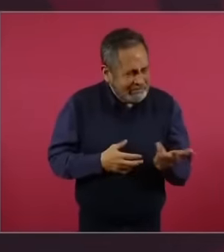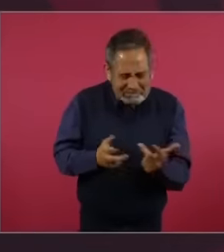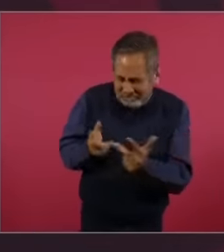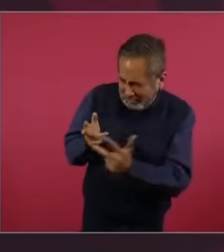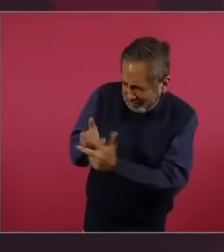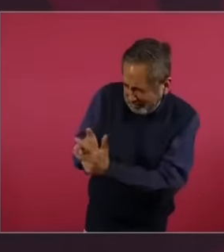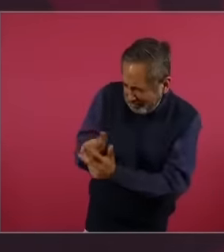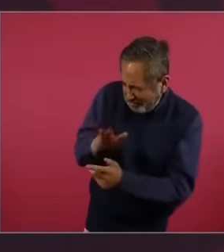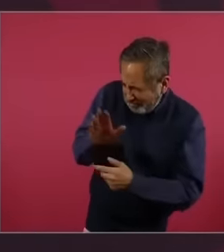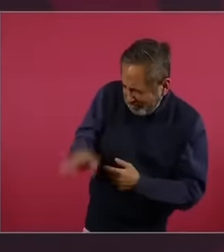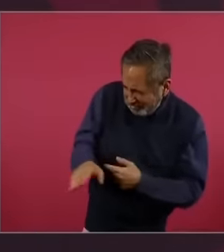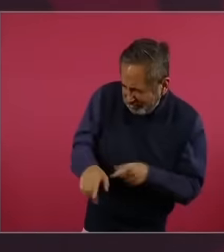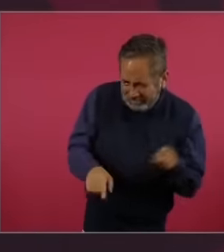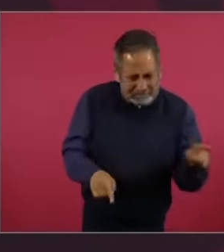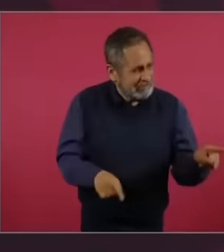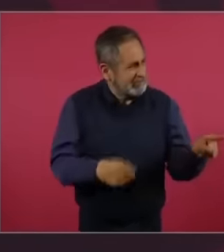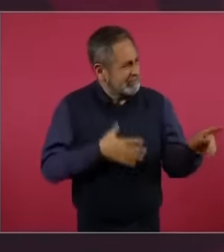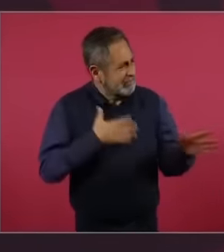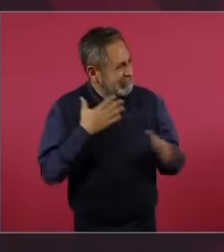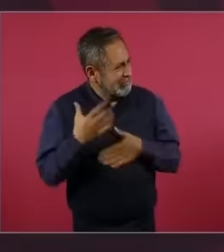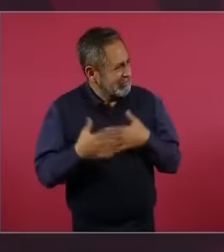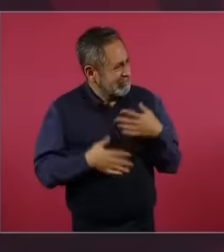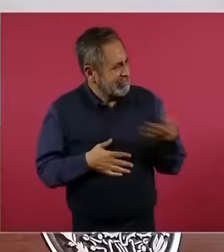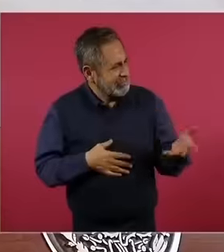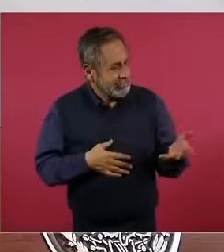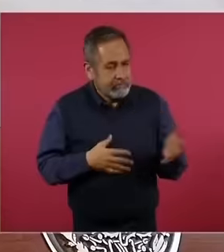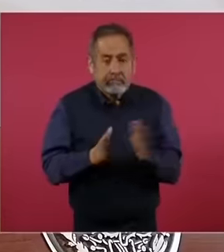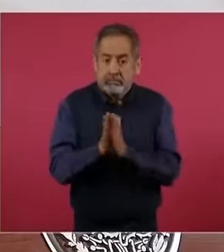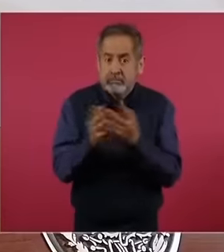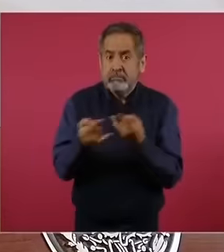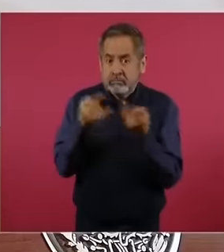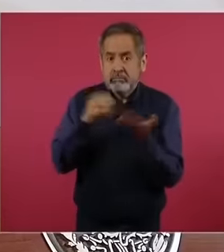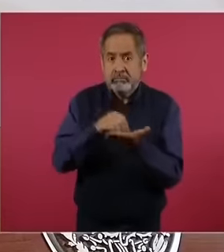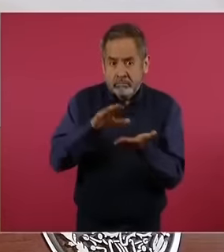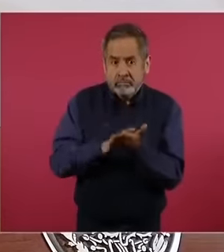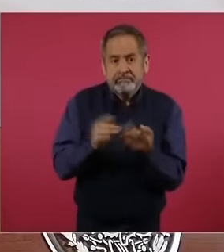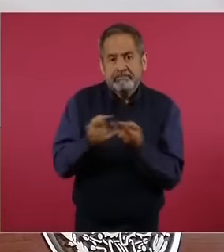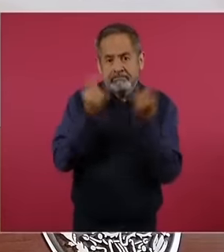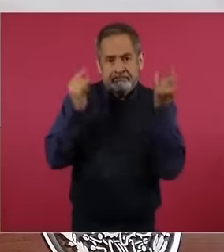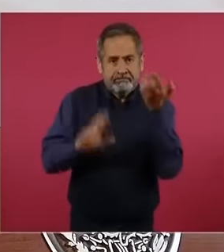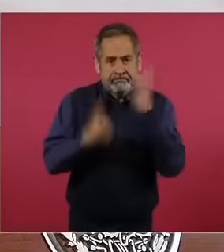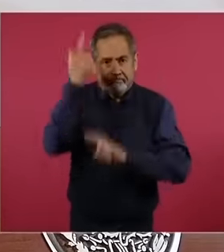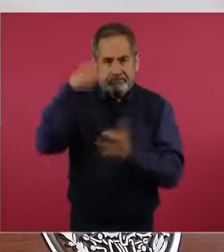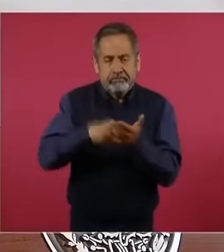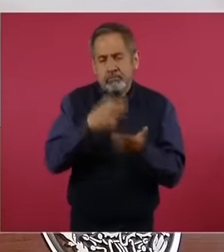the history of the Mexican Revolution is several